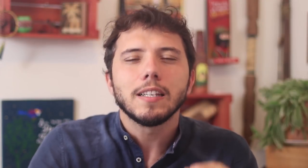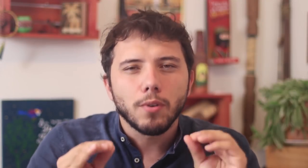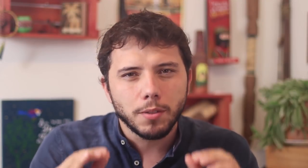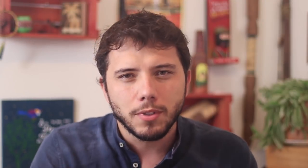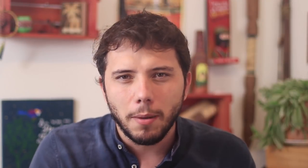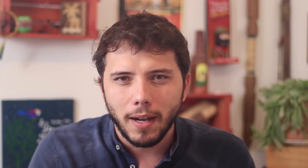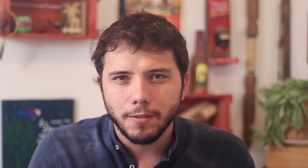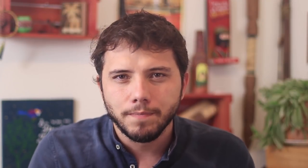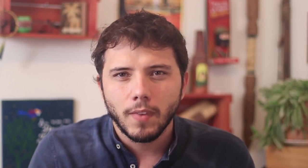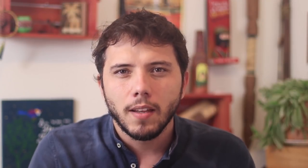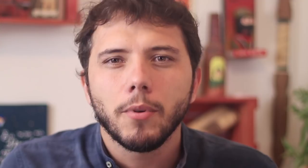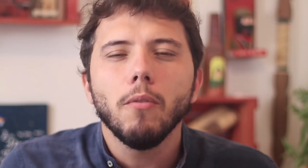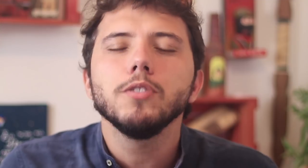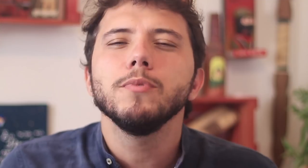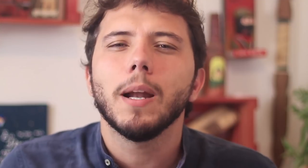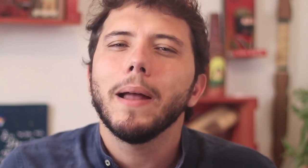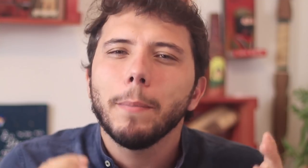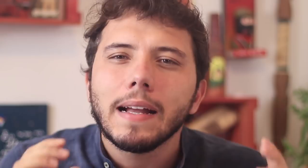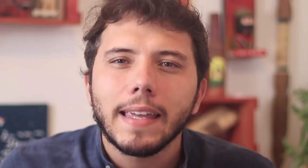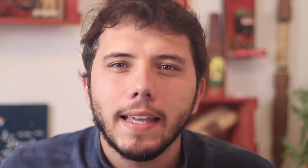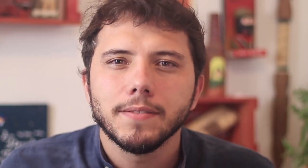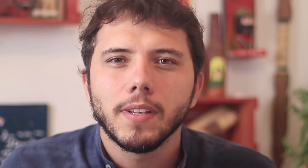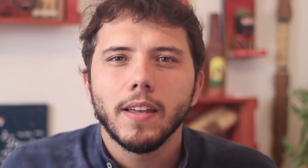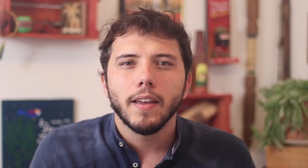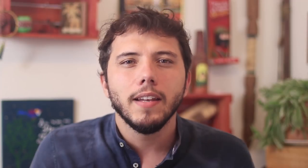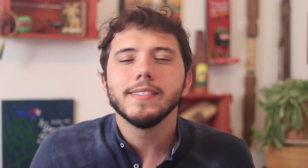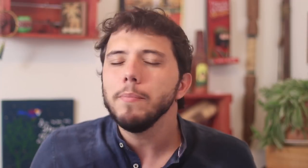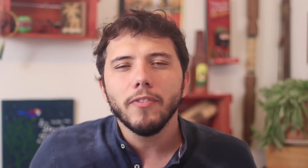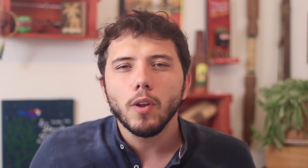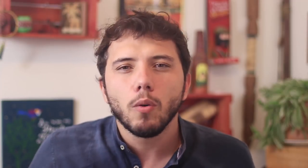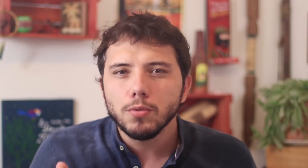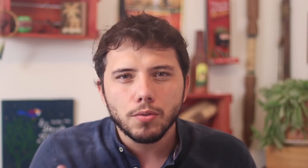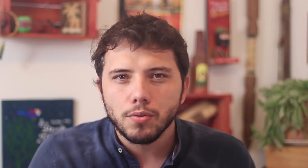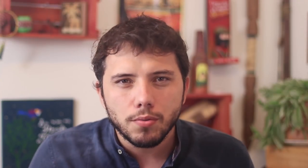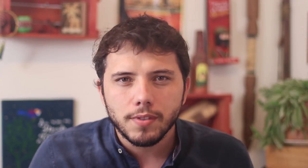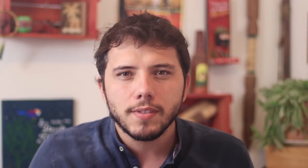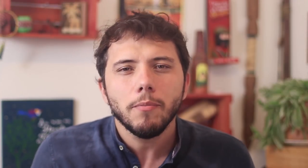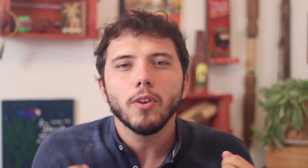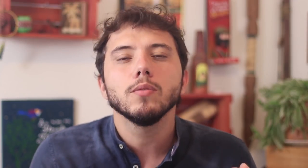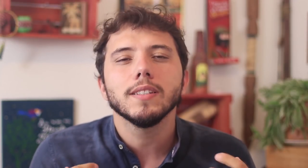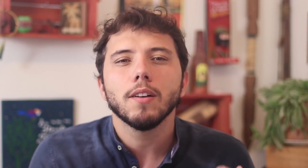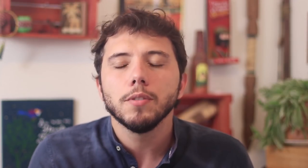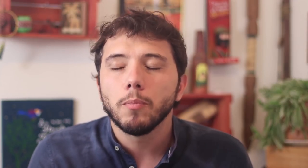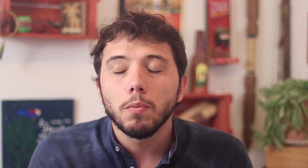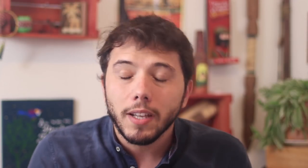does an excellent job. An excellent job to whom? He has always been against the SUS, against the Public Health system